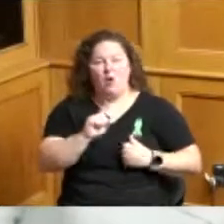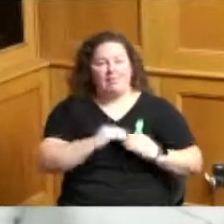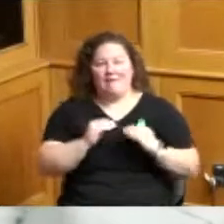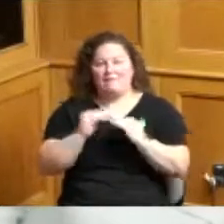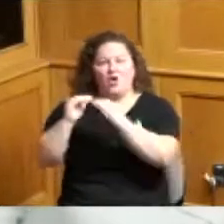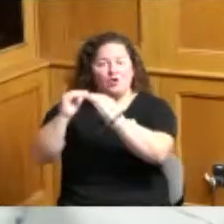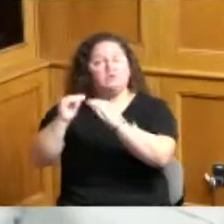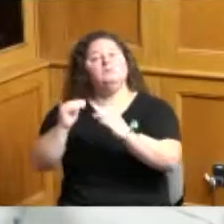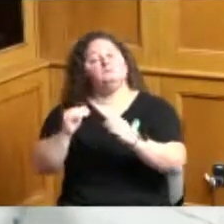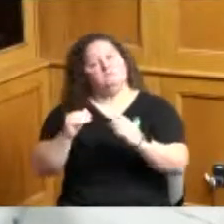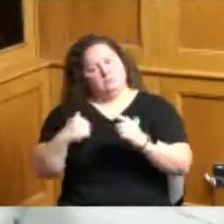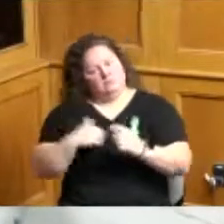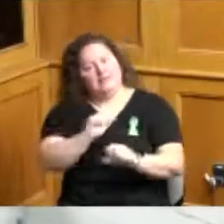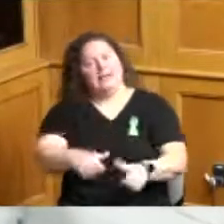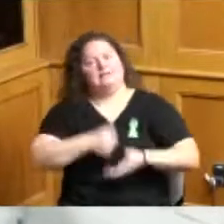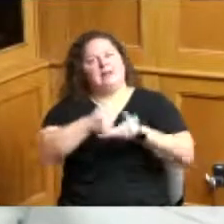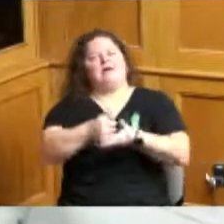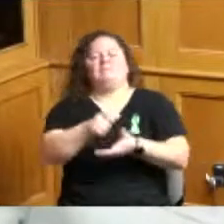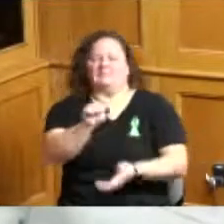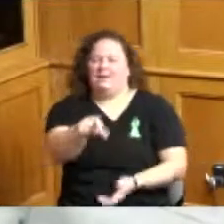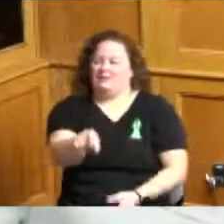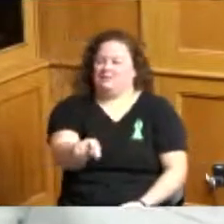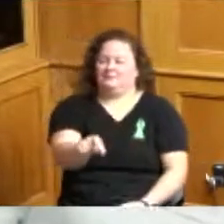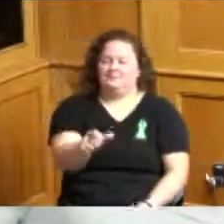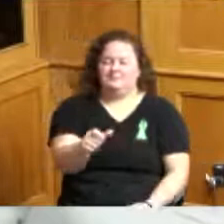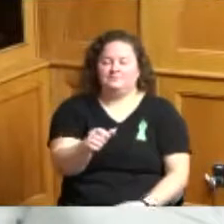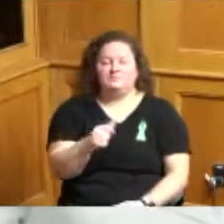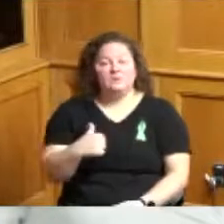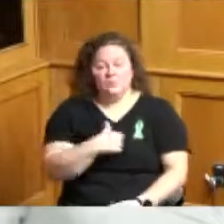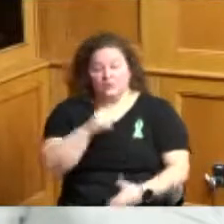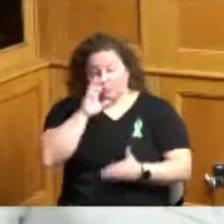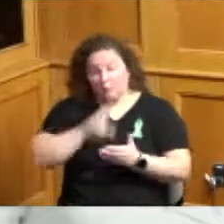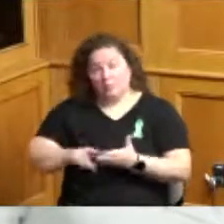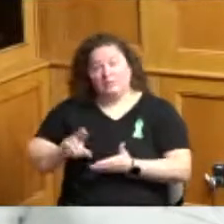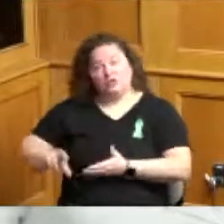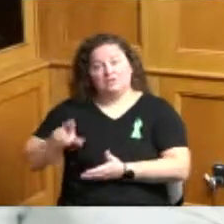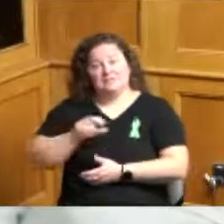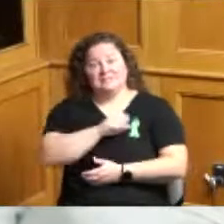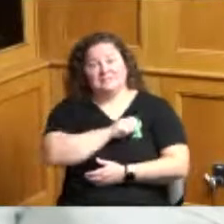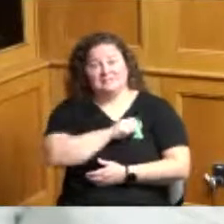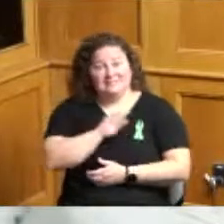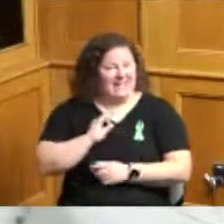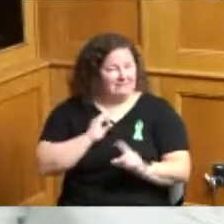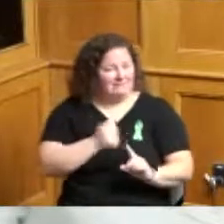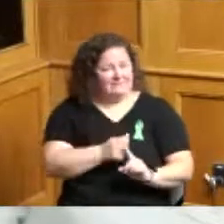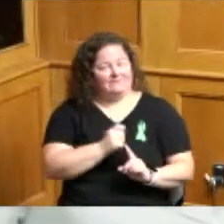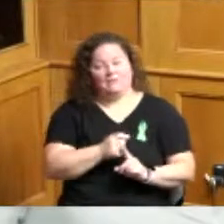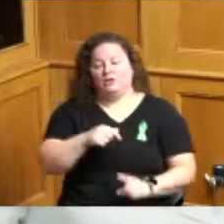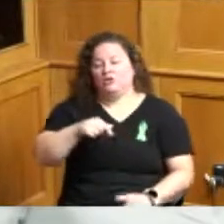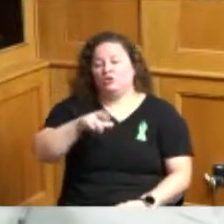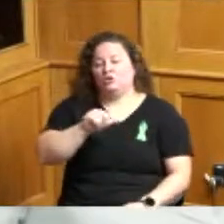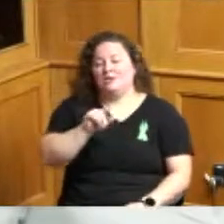places we've been researching my staff have Quintin Monroe and Edgar Malcolm there's some